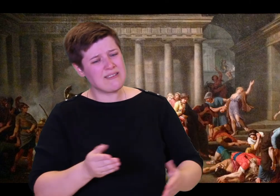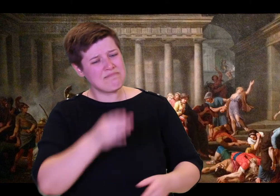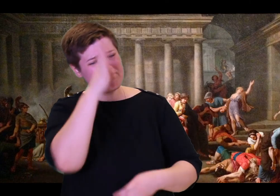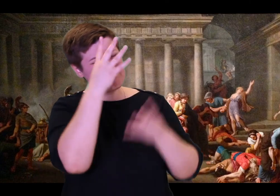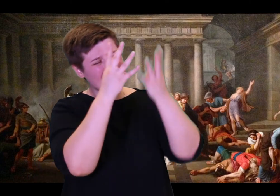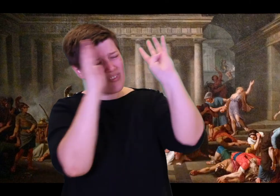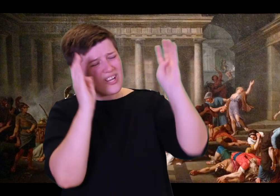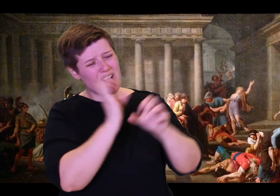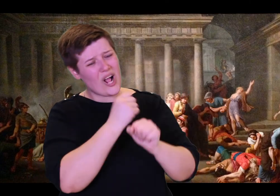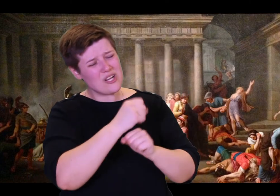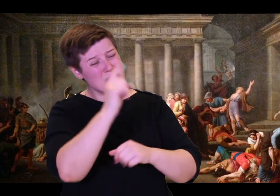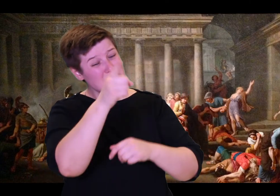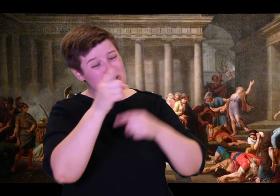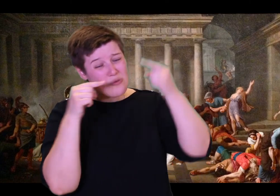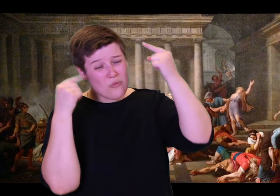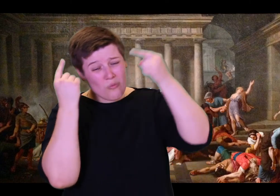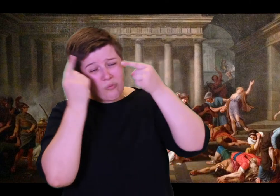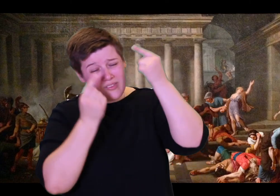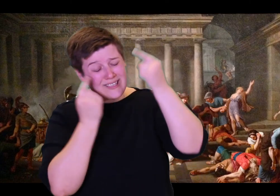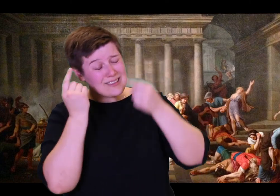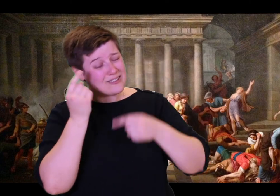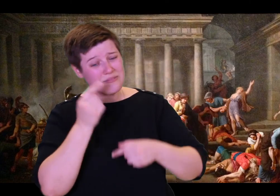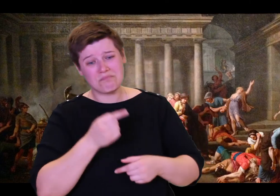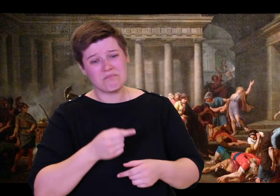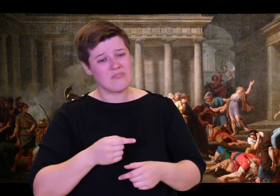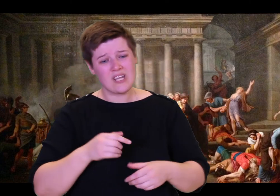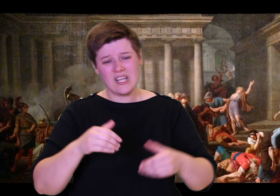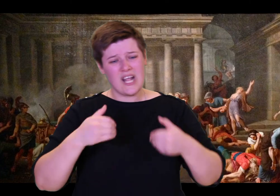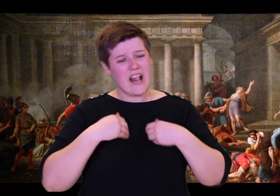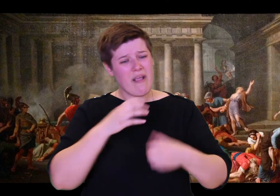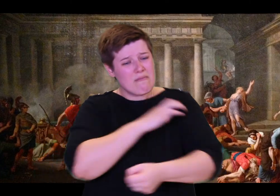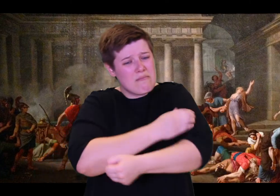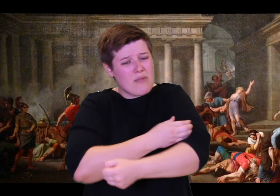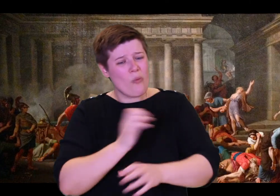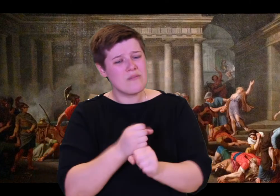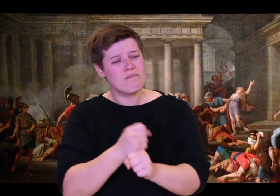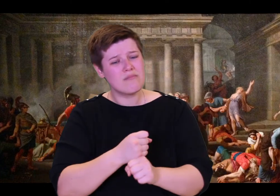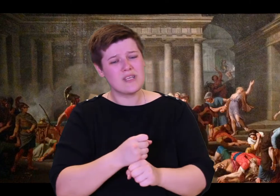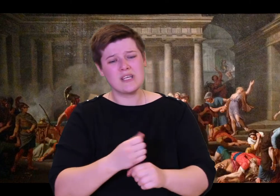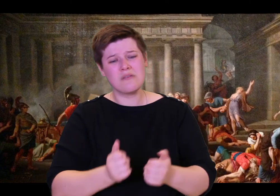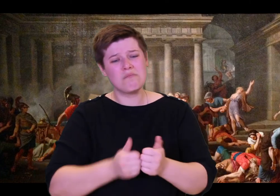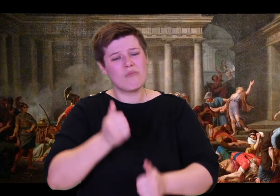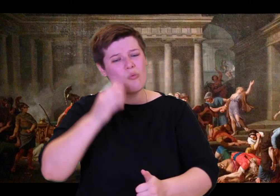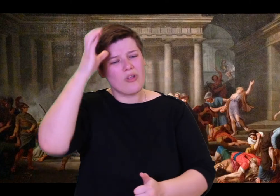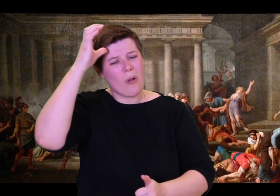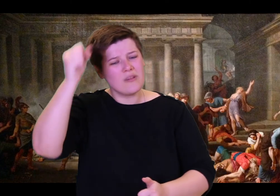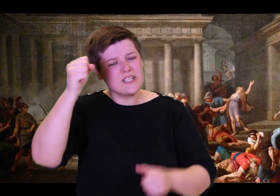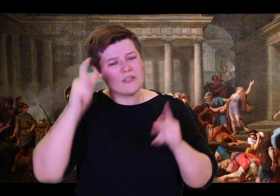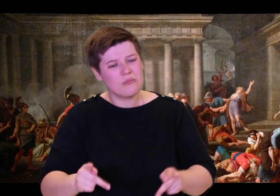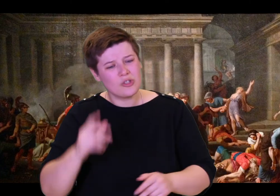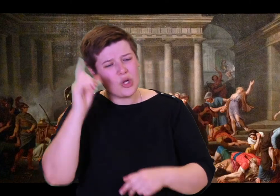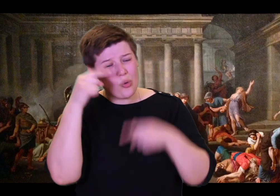But cautiously Penelope replied, "You poor old thing! The gods have made you crazy.